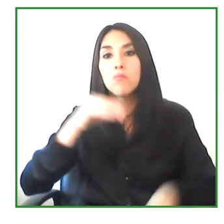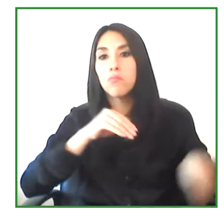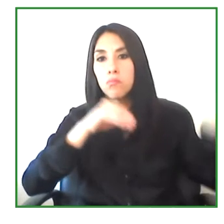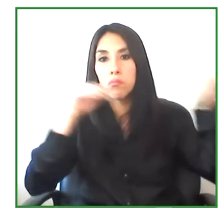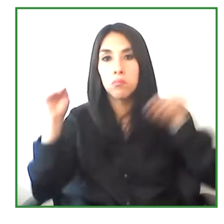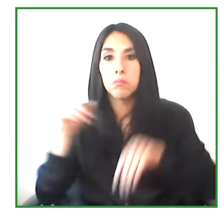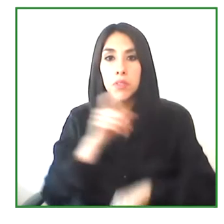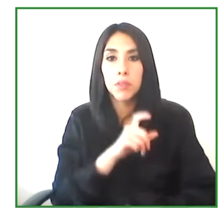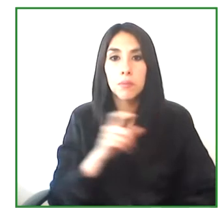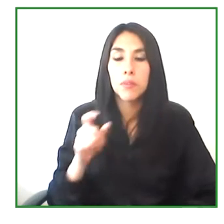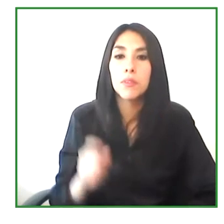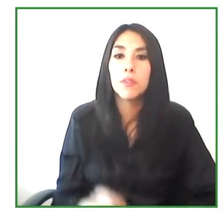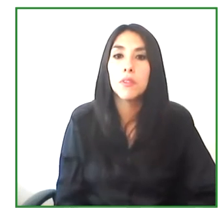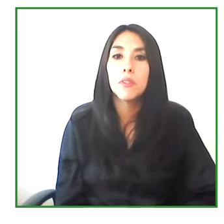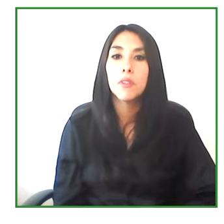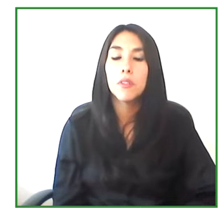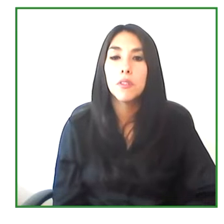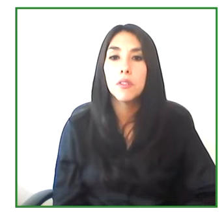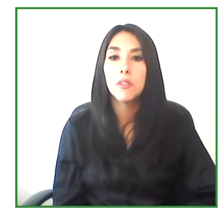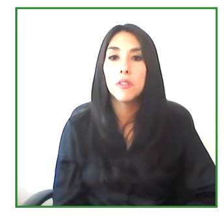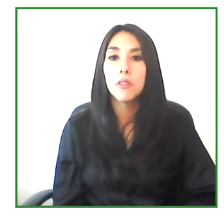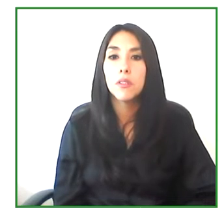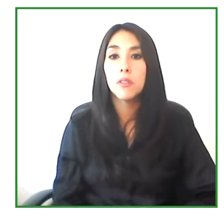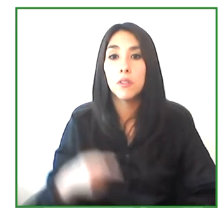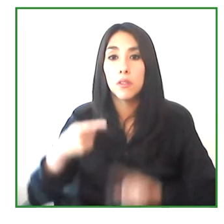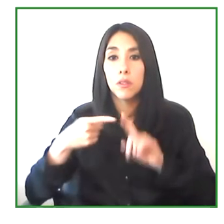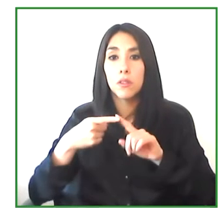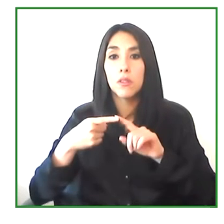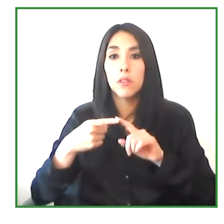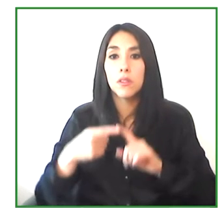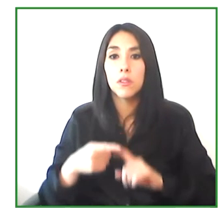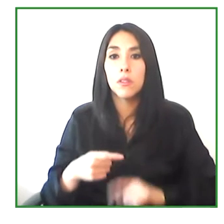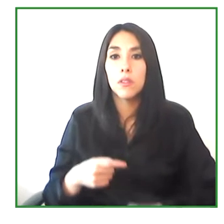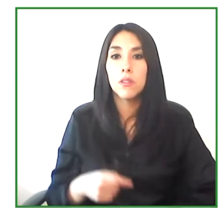It can be the users of the three programs which are rehabilitation,